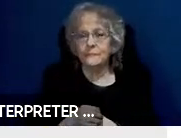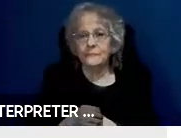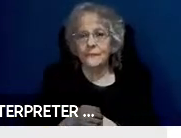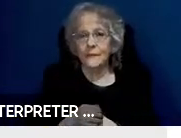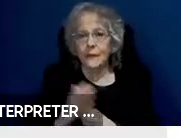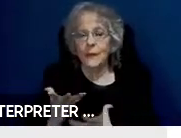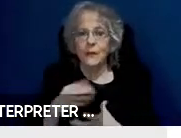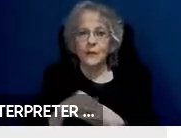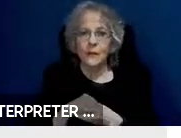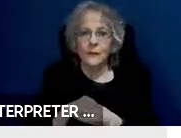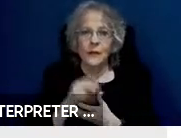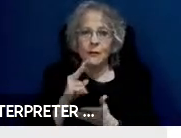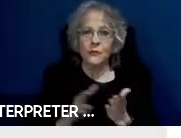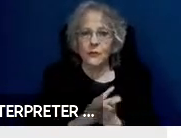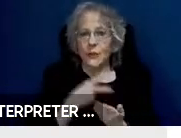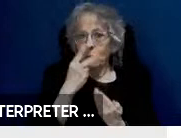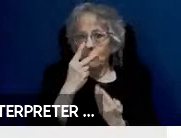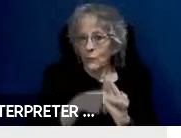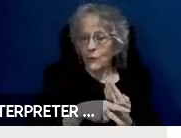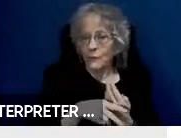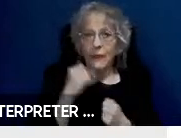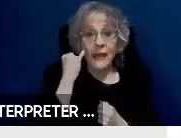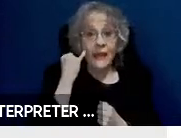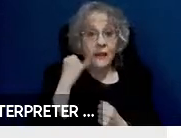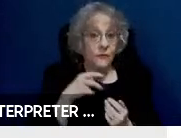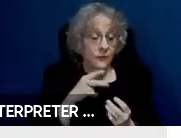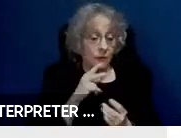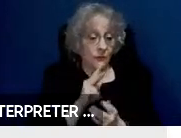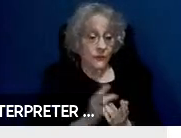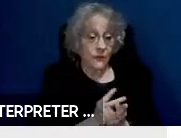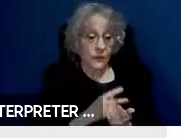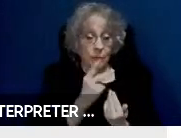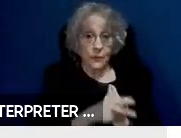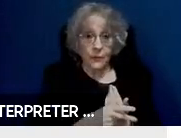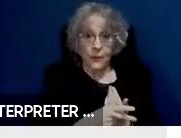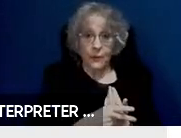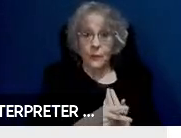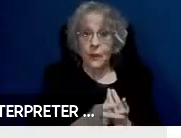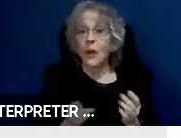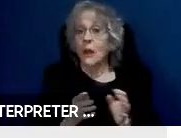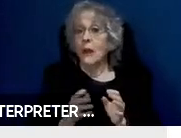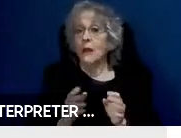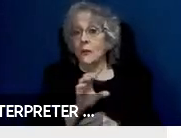video programming. If there is video programming, our closed captioning rules would apply.